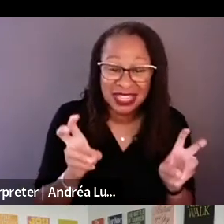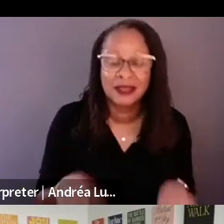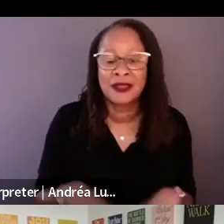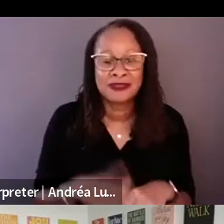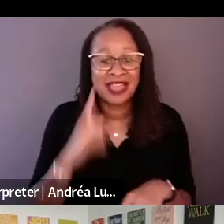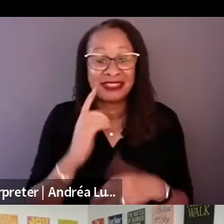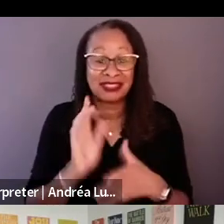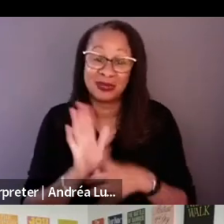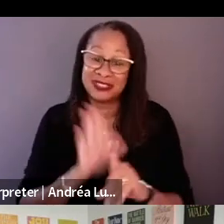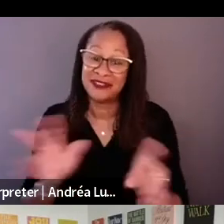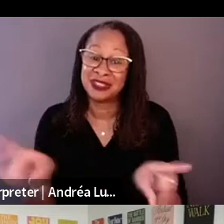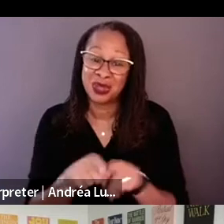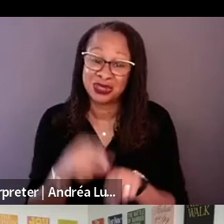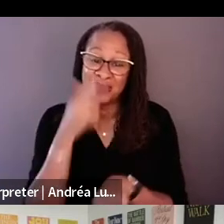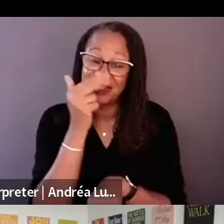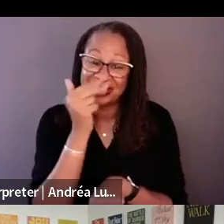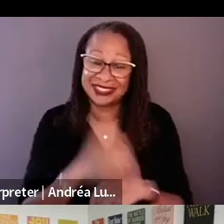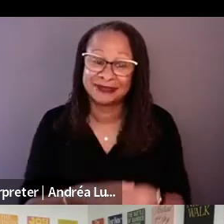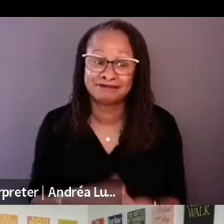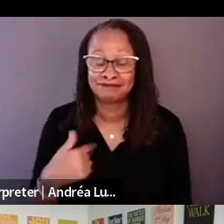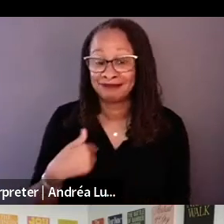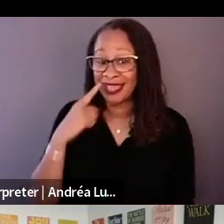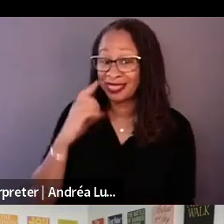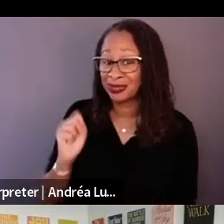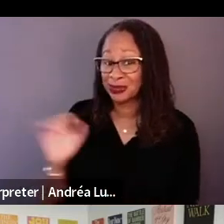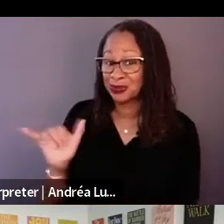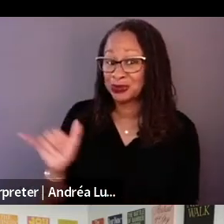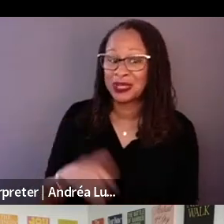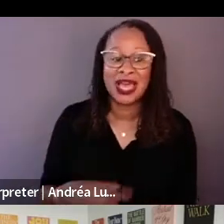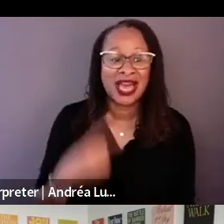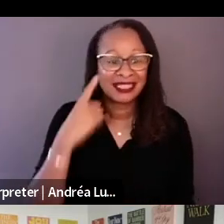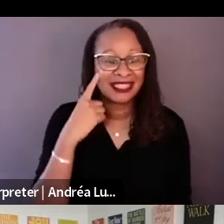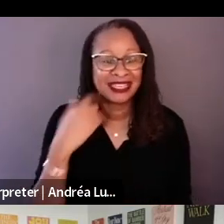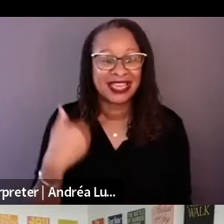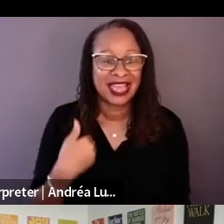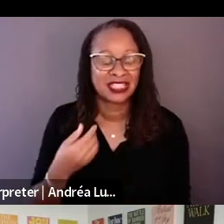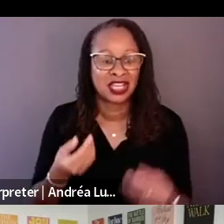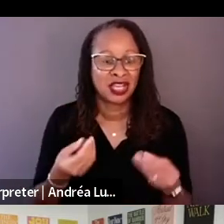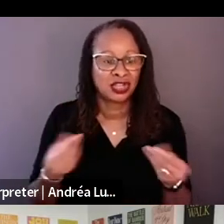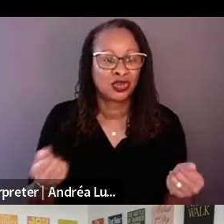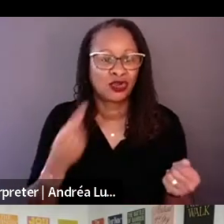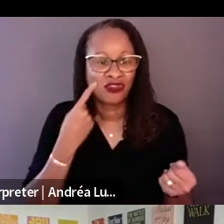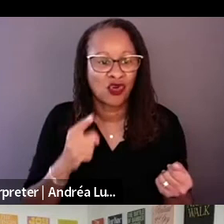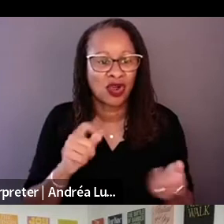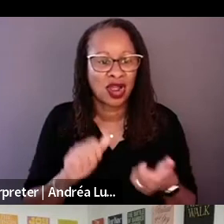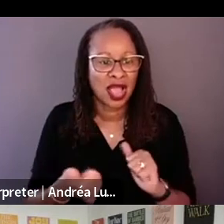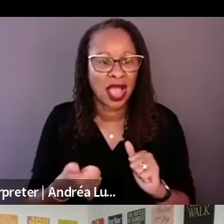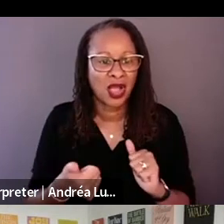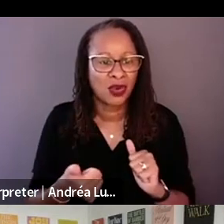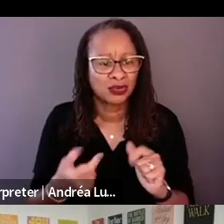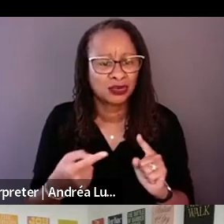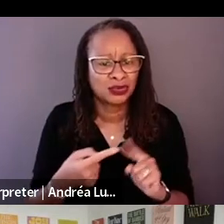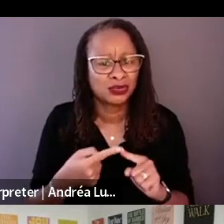I think that you said that he has a cure for racial matters.